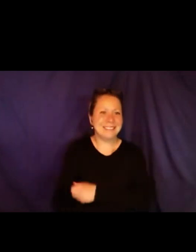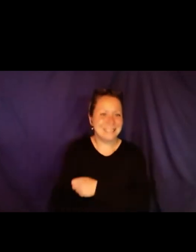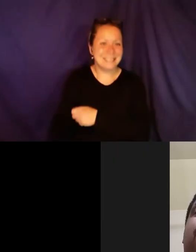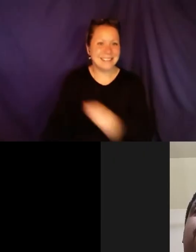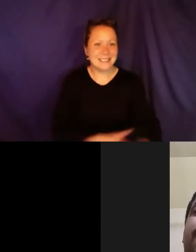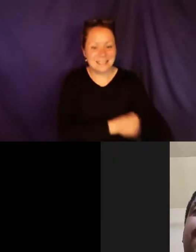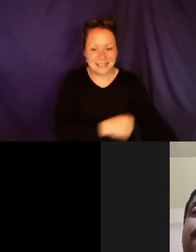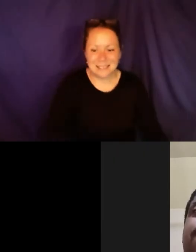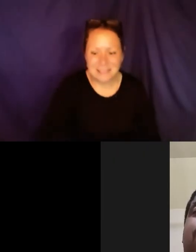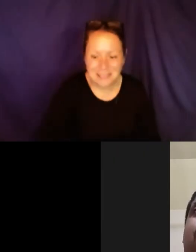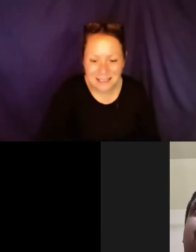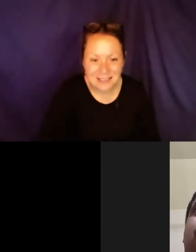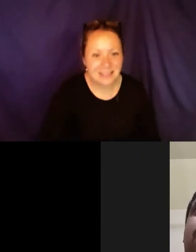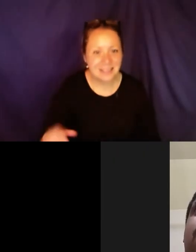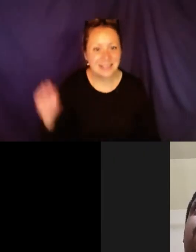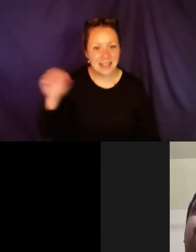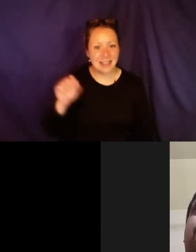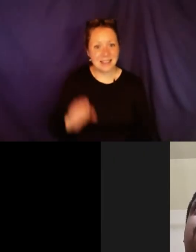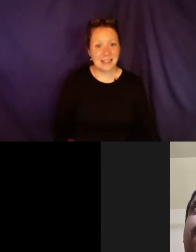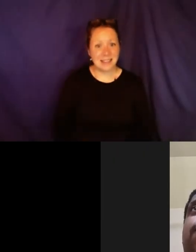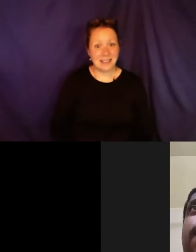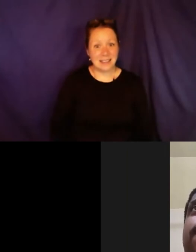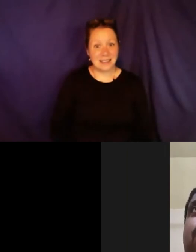free, Matthew.